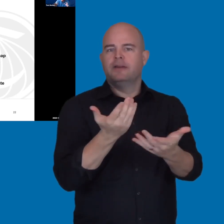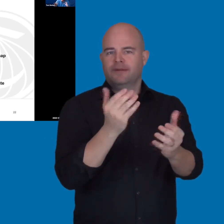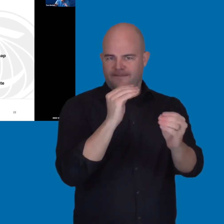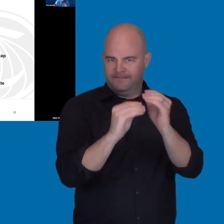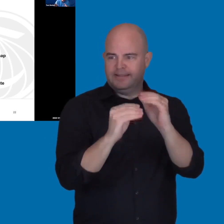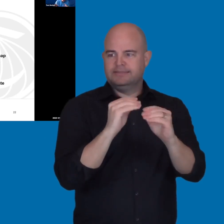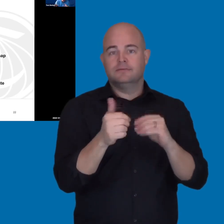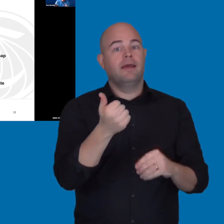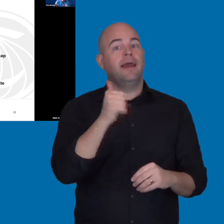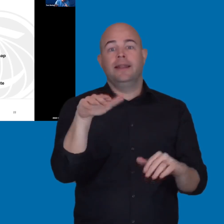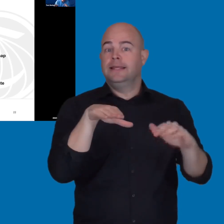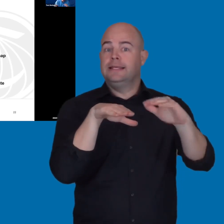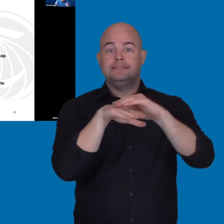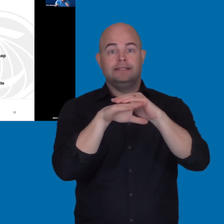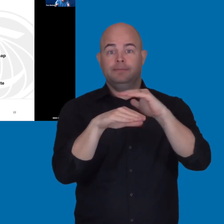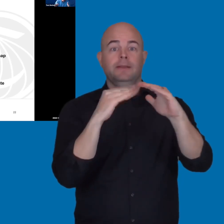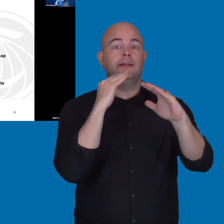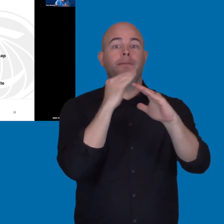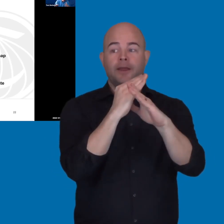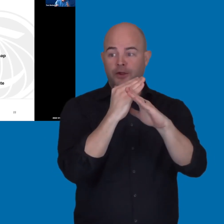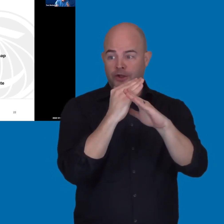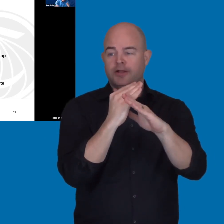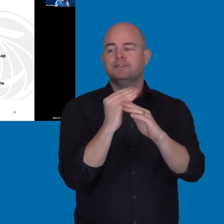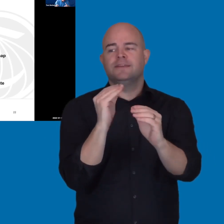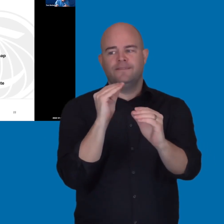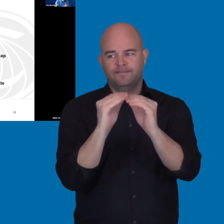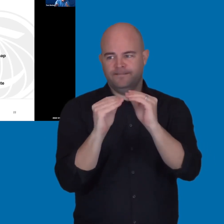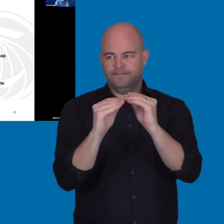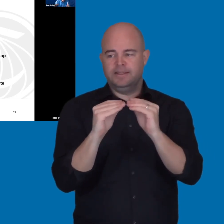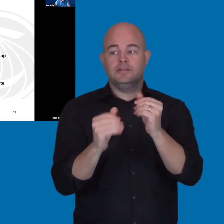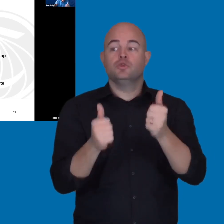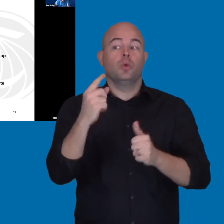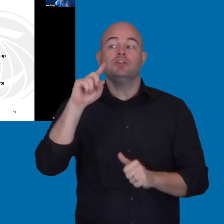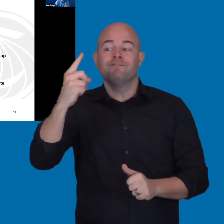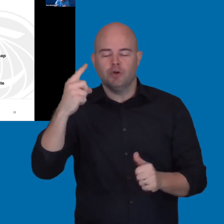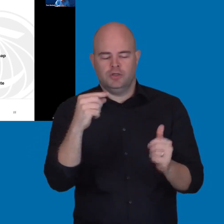accessibility barriers within a defined order and a defined timeline.